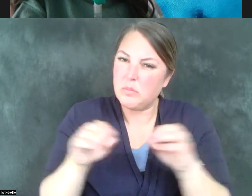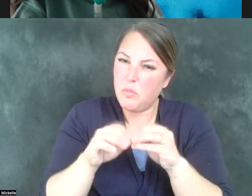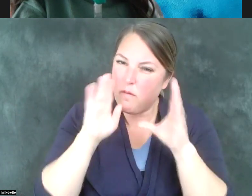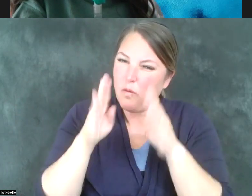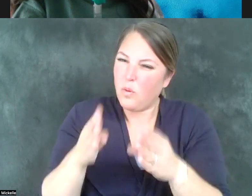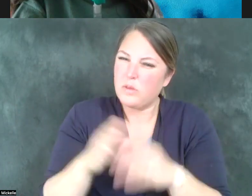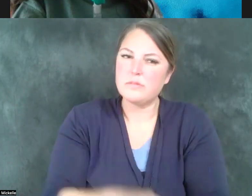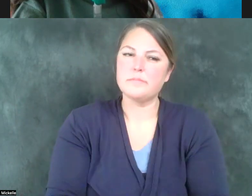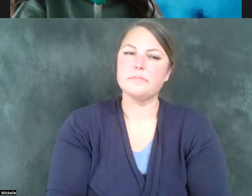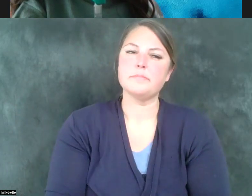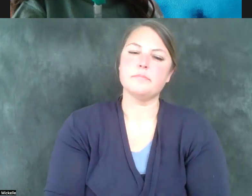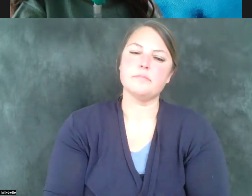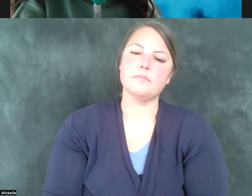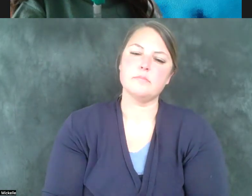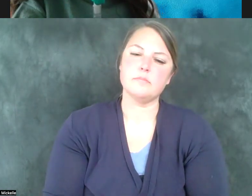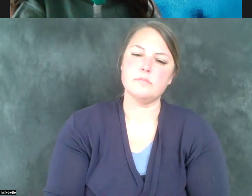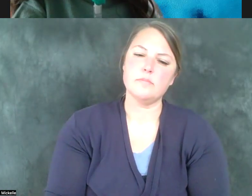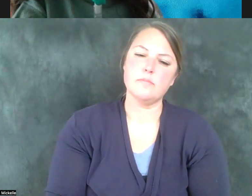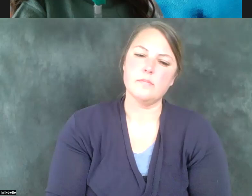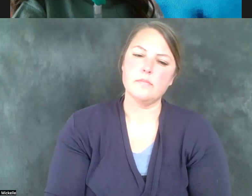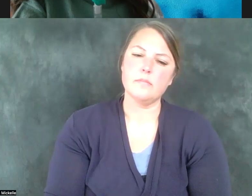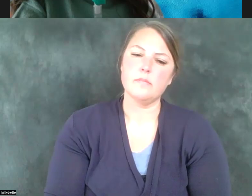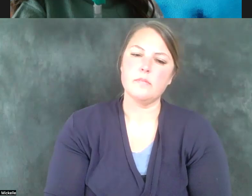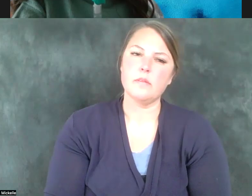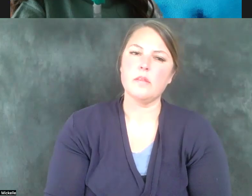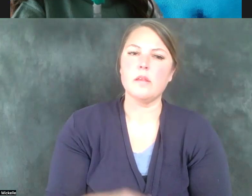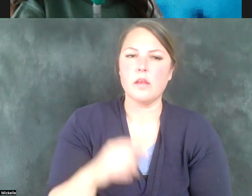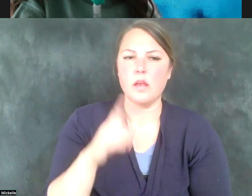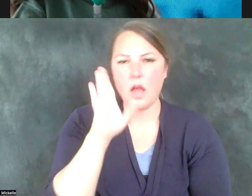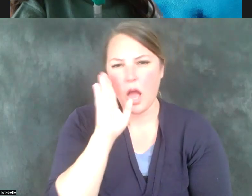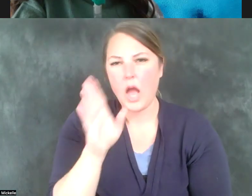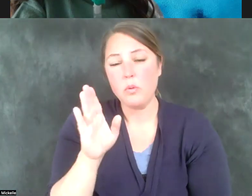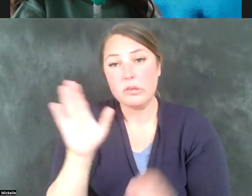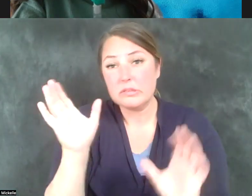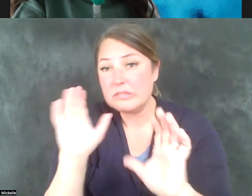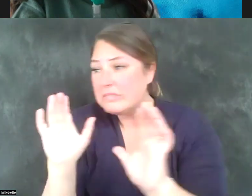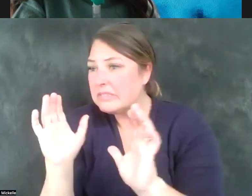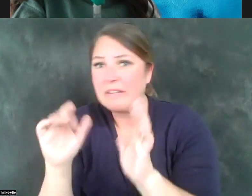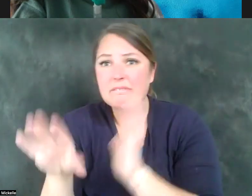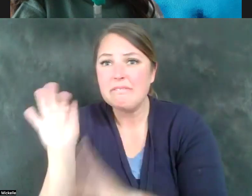I would certainly look for additional funding to reduce the DSPD wait list.